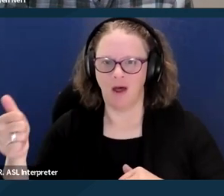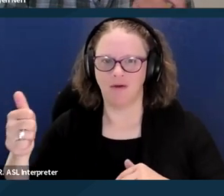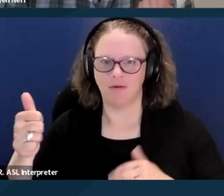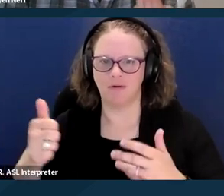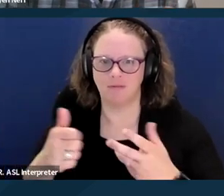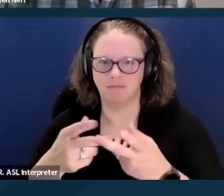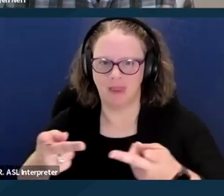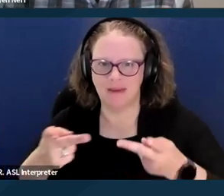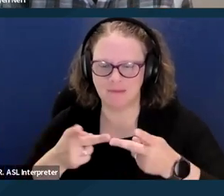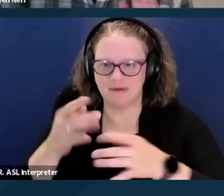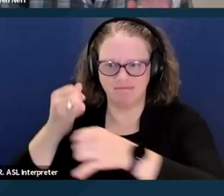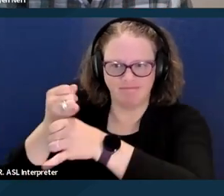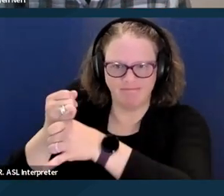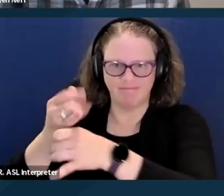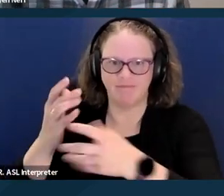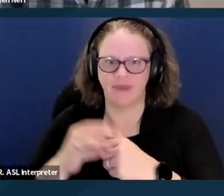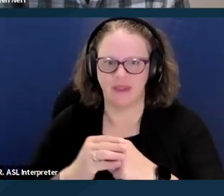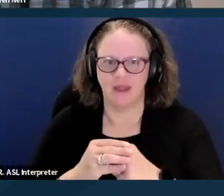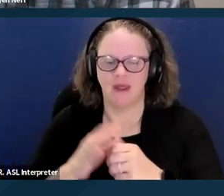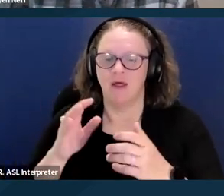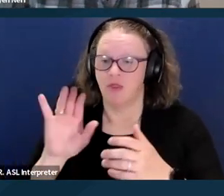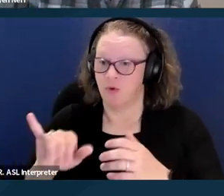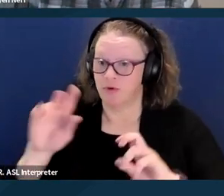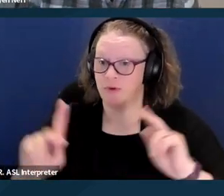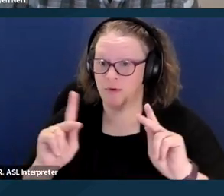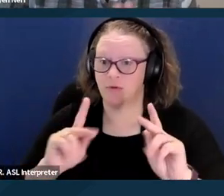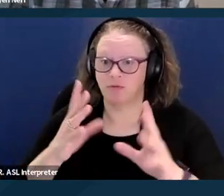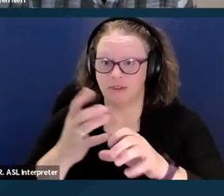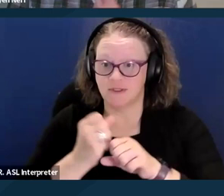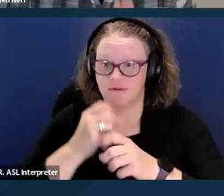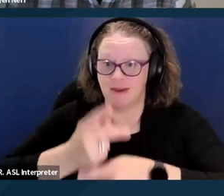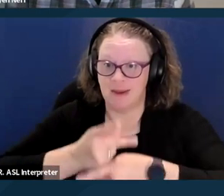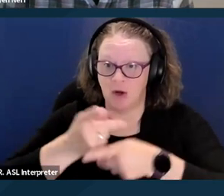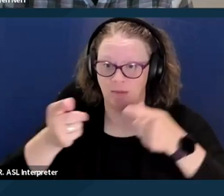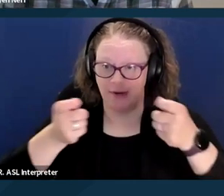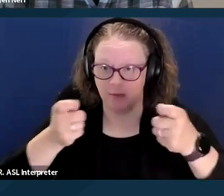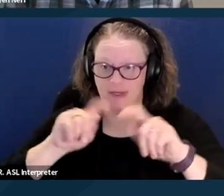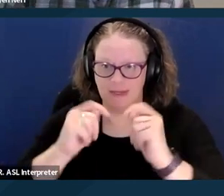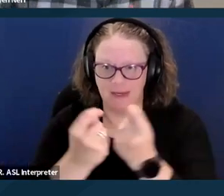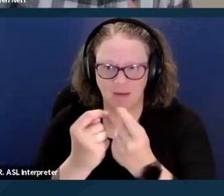receive a care management team. People who are part of the care management teams are like nurses and social workers,